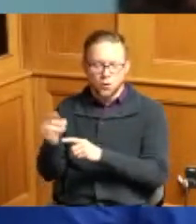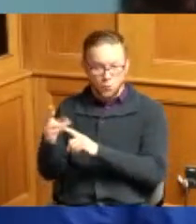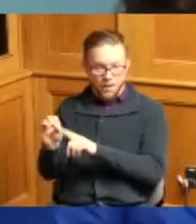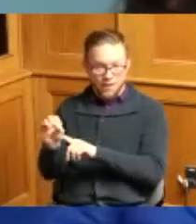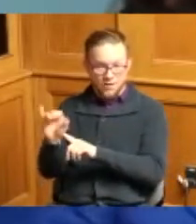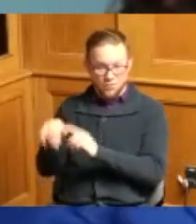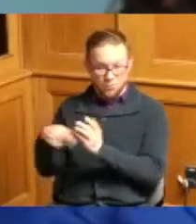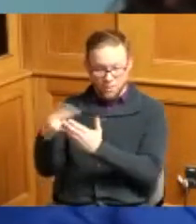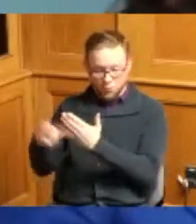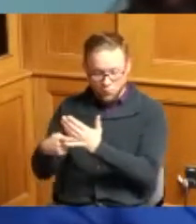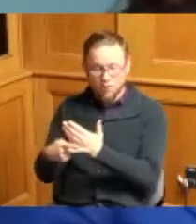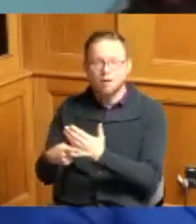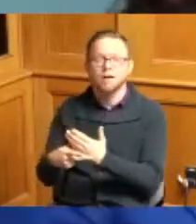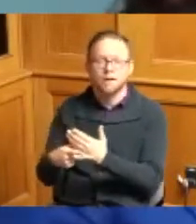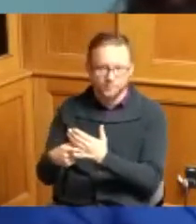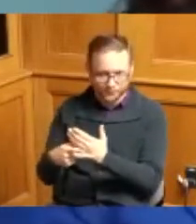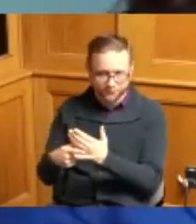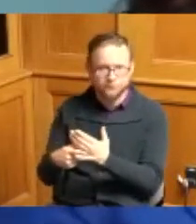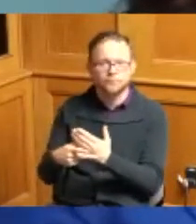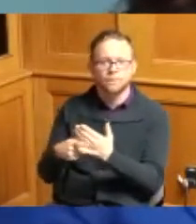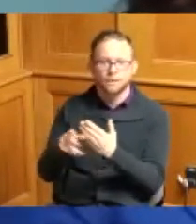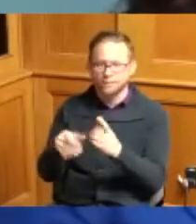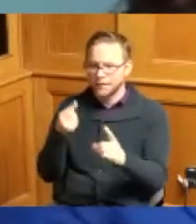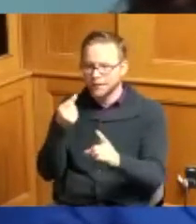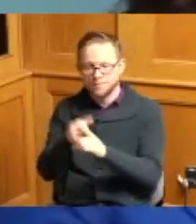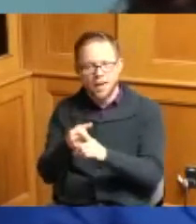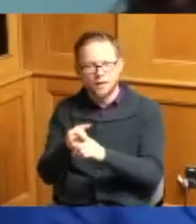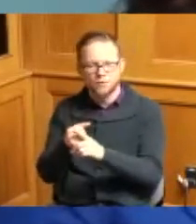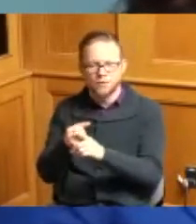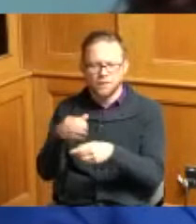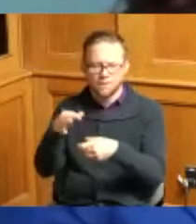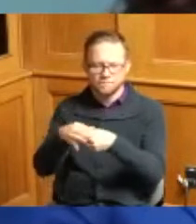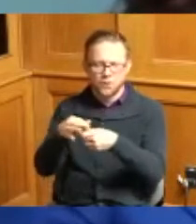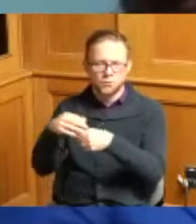impact of what's happening with the primary elections and how that's going to